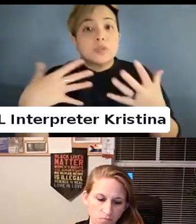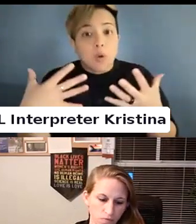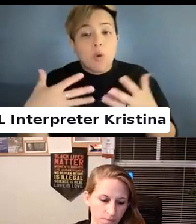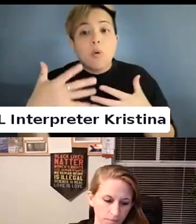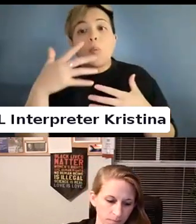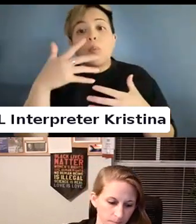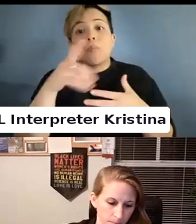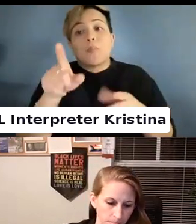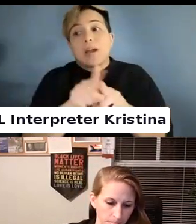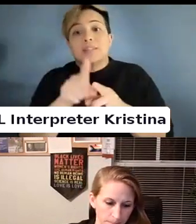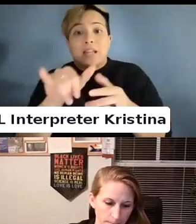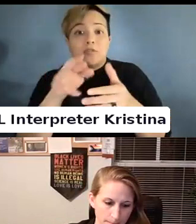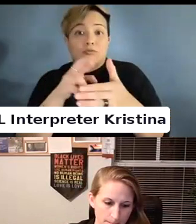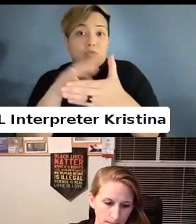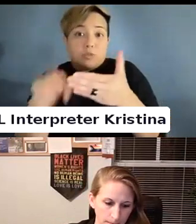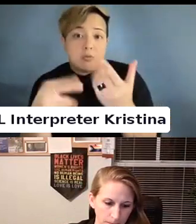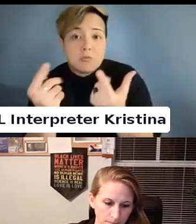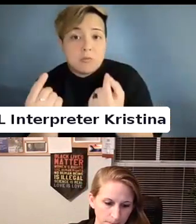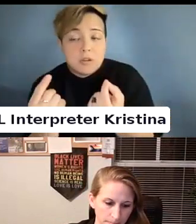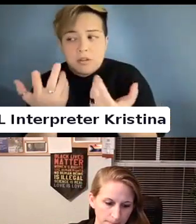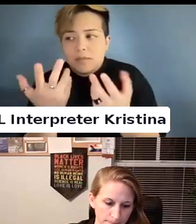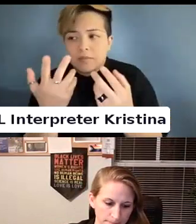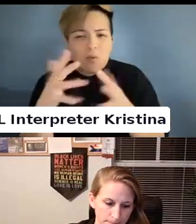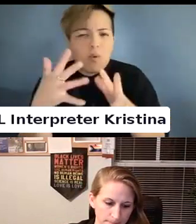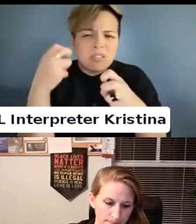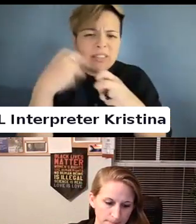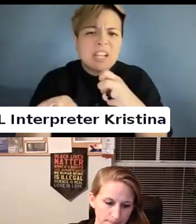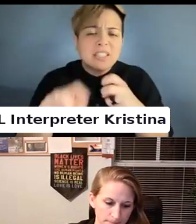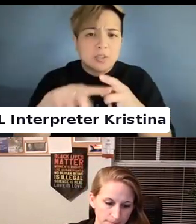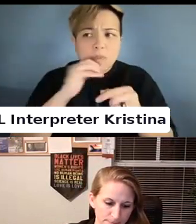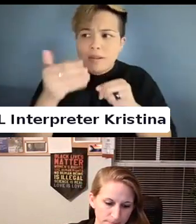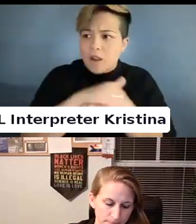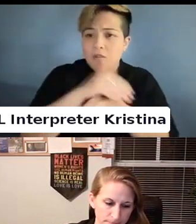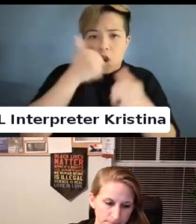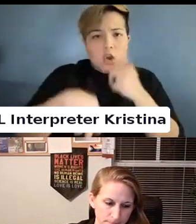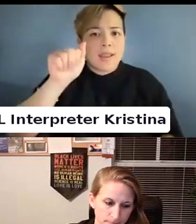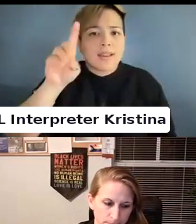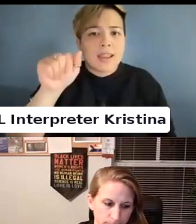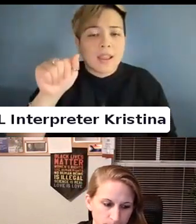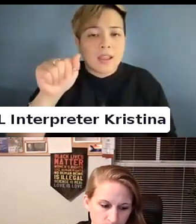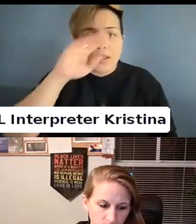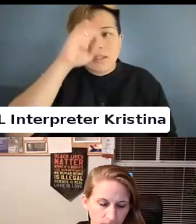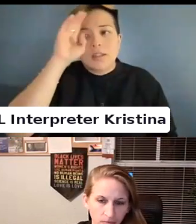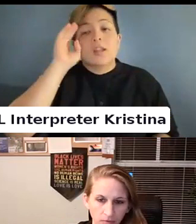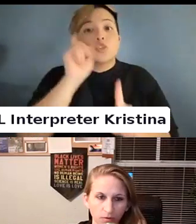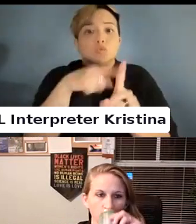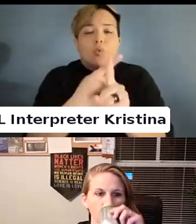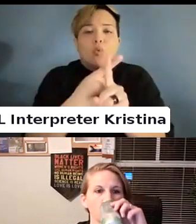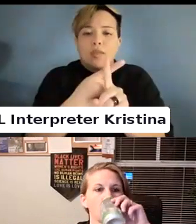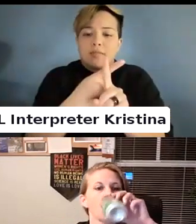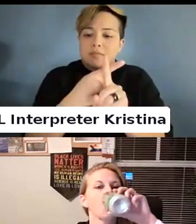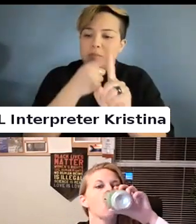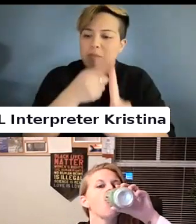It is very difficult to be covered by the ADA solely based on transgender status even